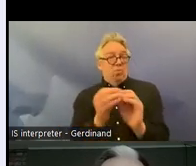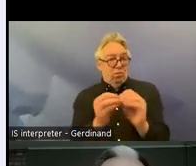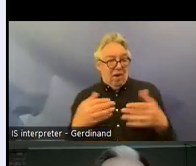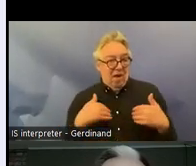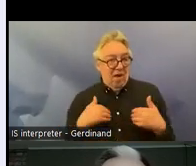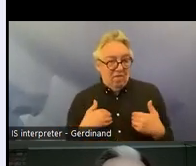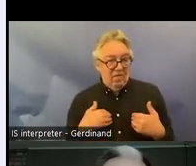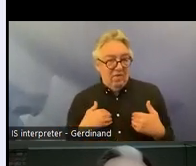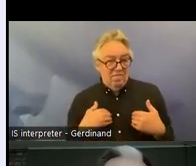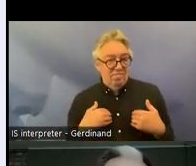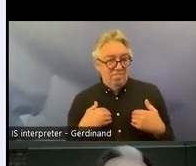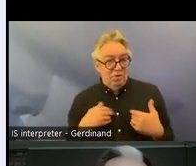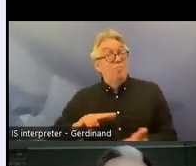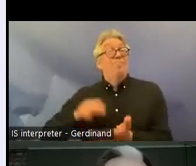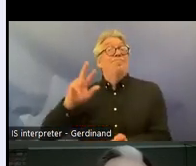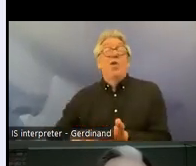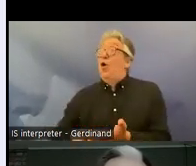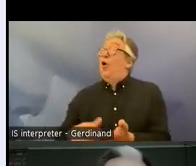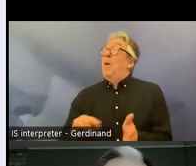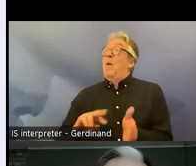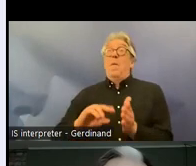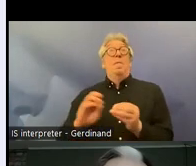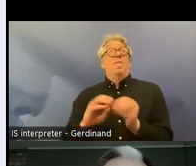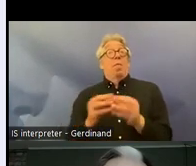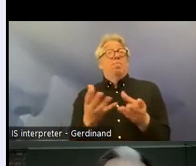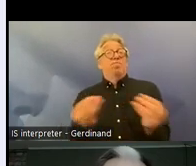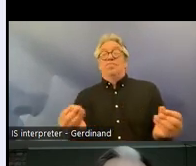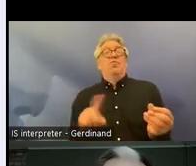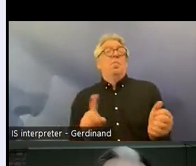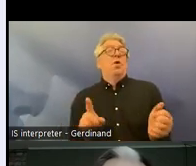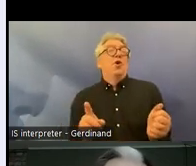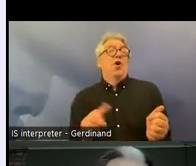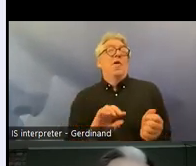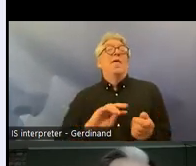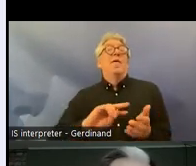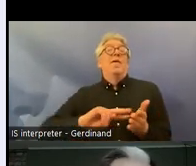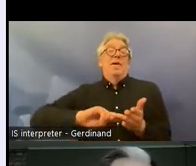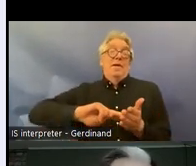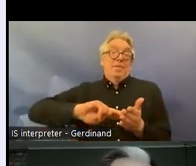fix all problems but it will be a meaningful and important step to take uh